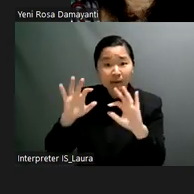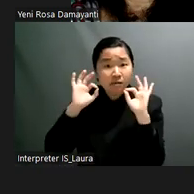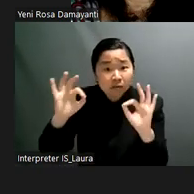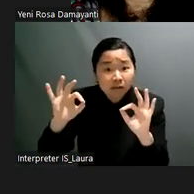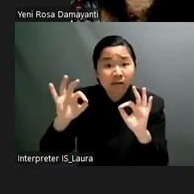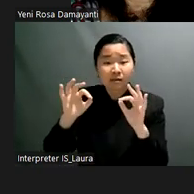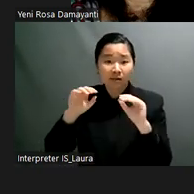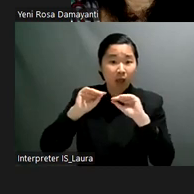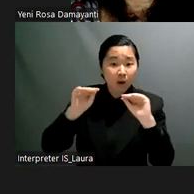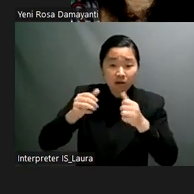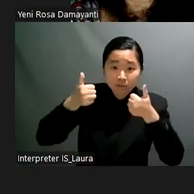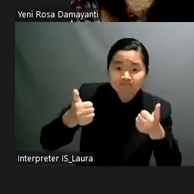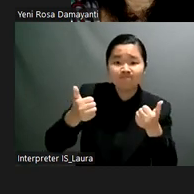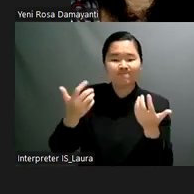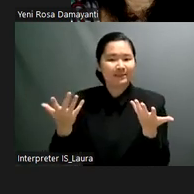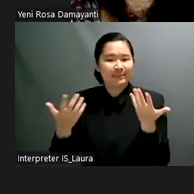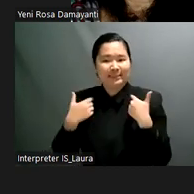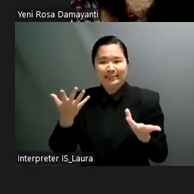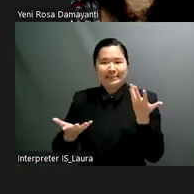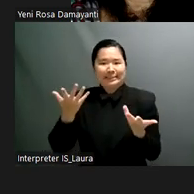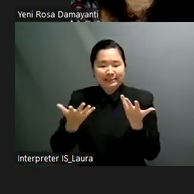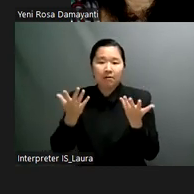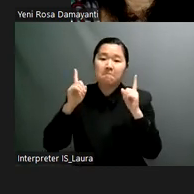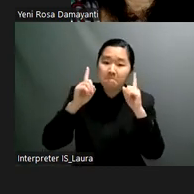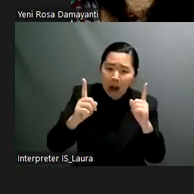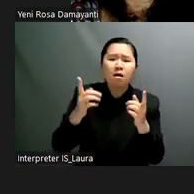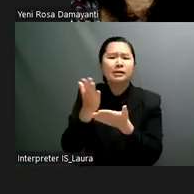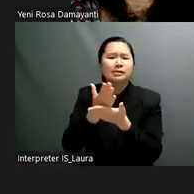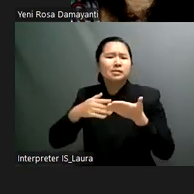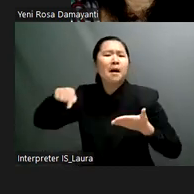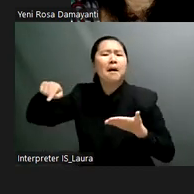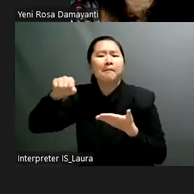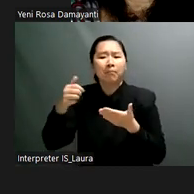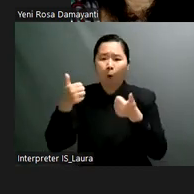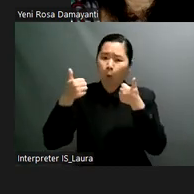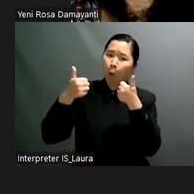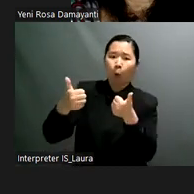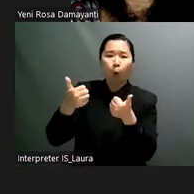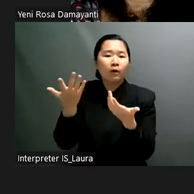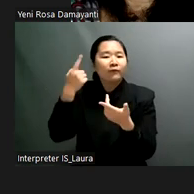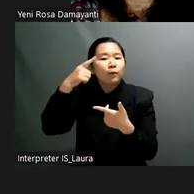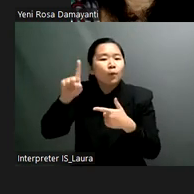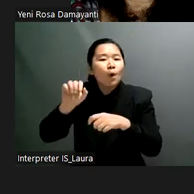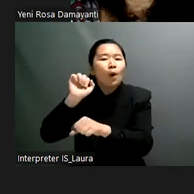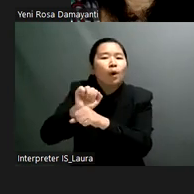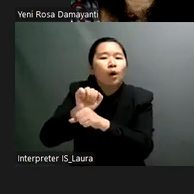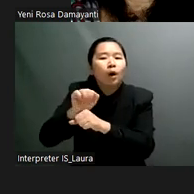be left uneducated and dependent on family members communities and for those in a privileged position